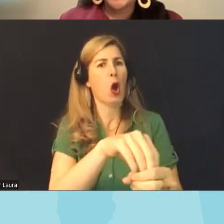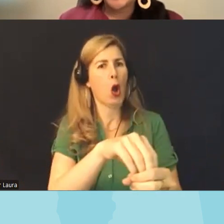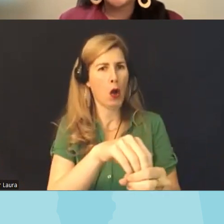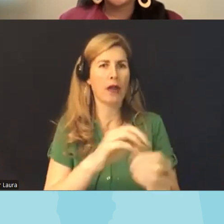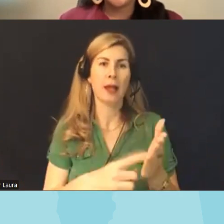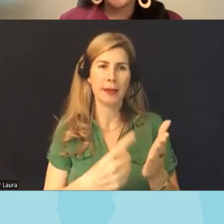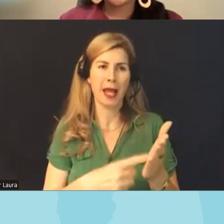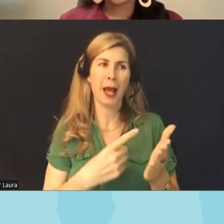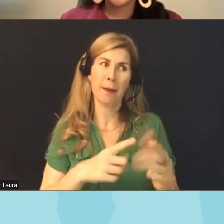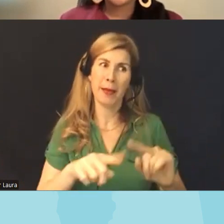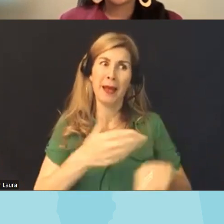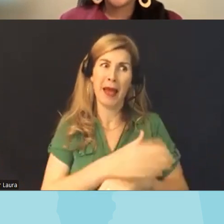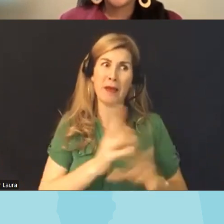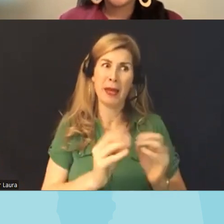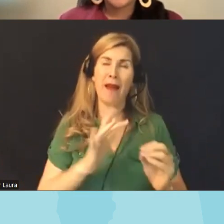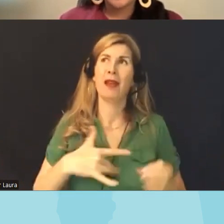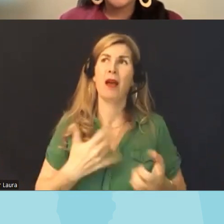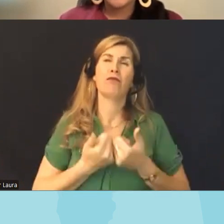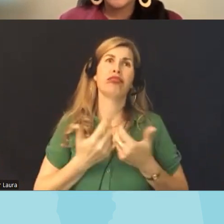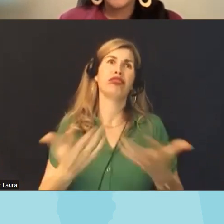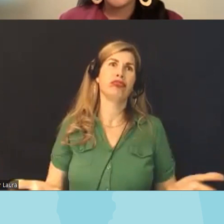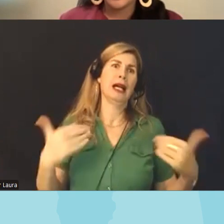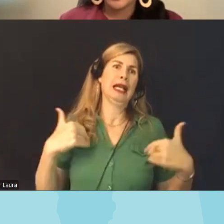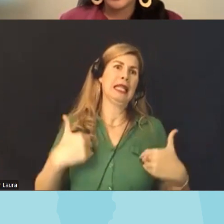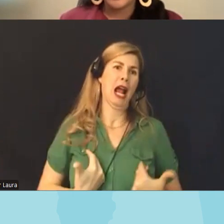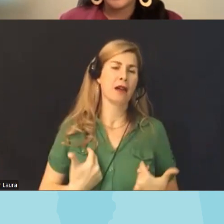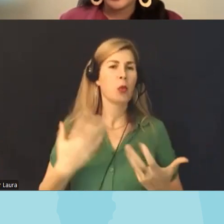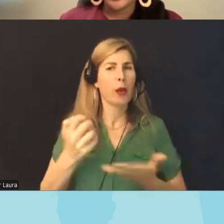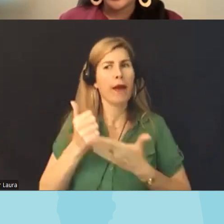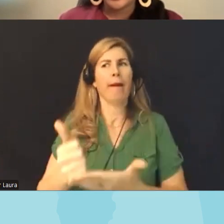to make sure you know that we are helping um you know to to make that as easy as possible